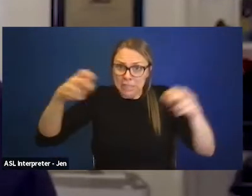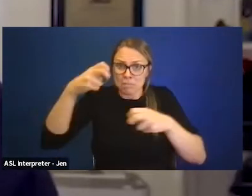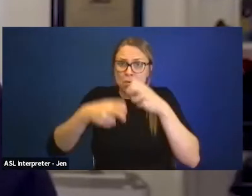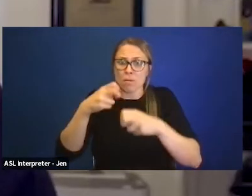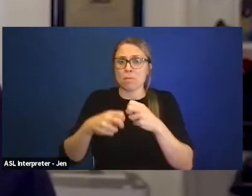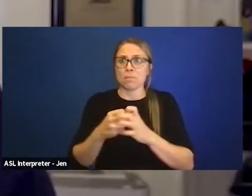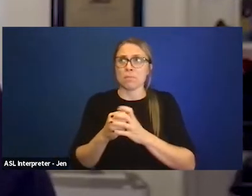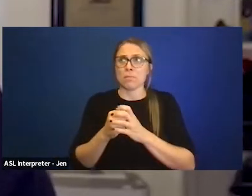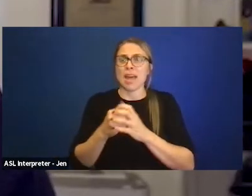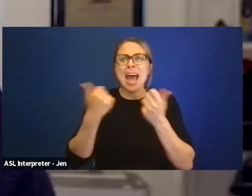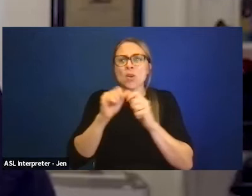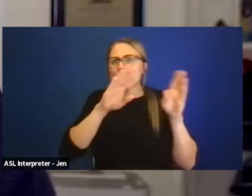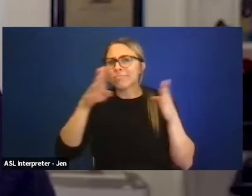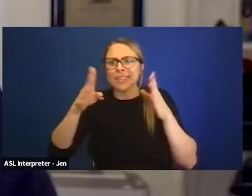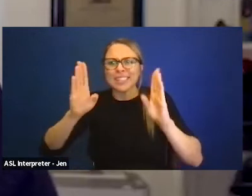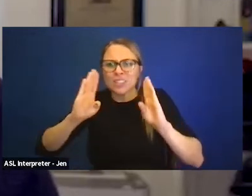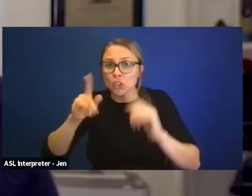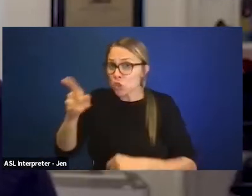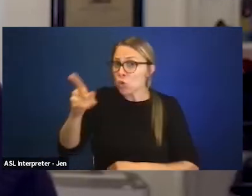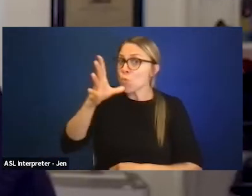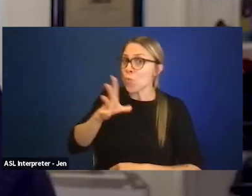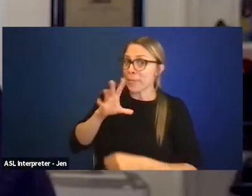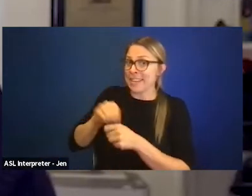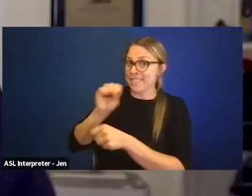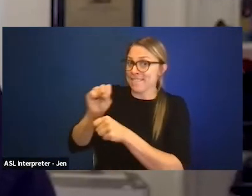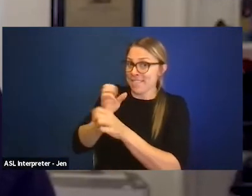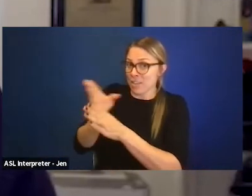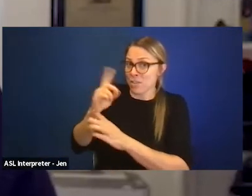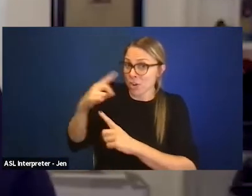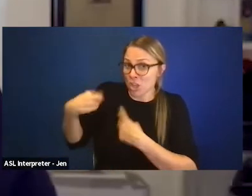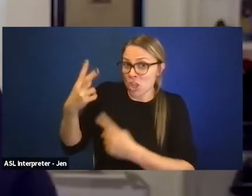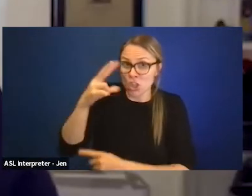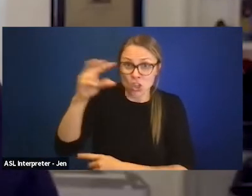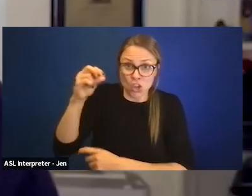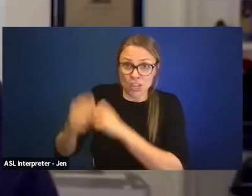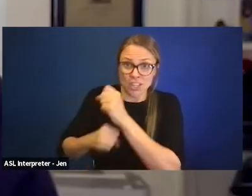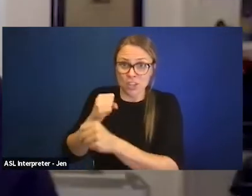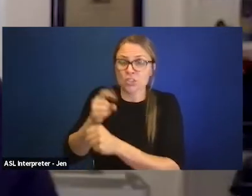You're a woman in the field for 30 years, you understand what should be being done.